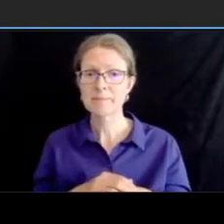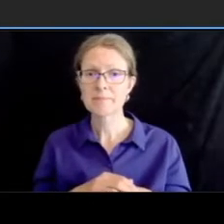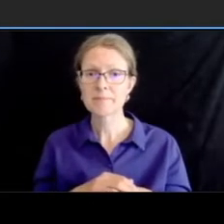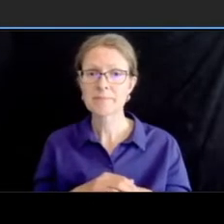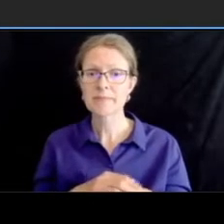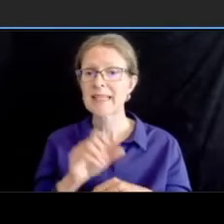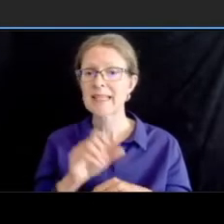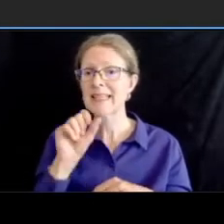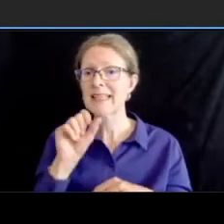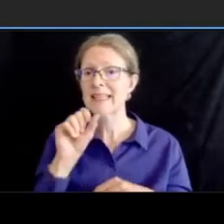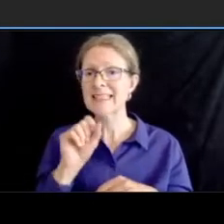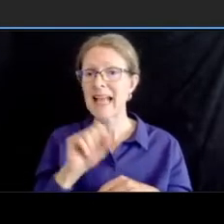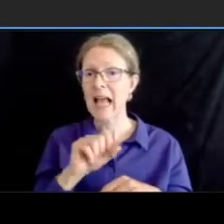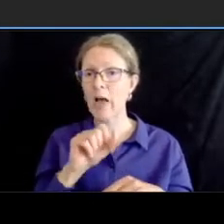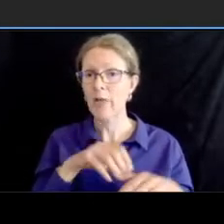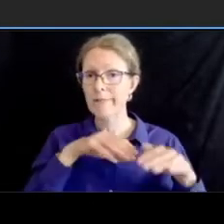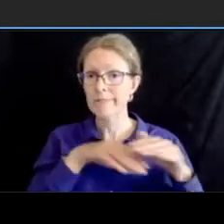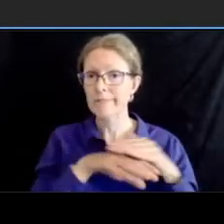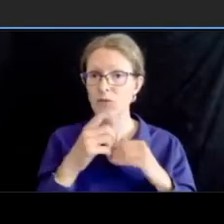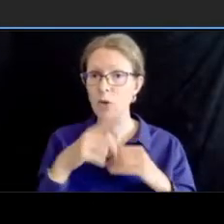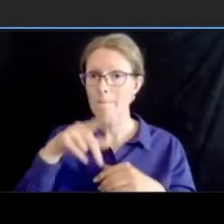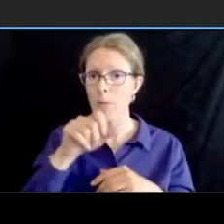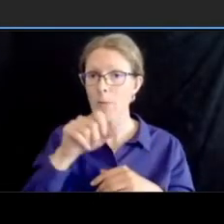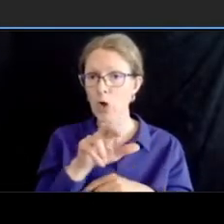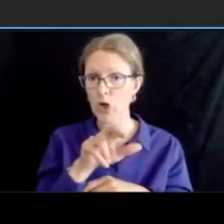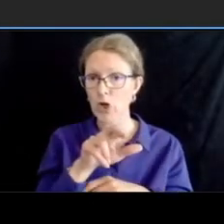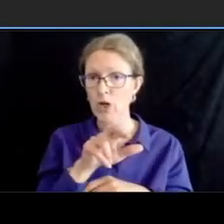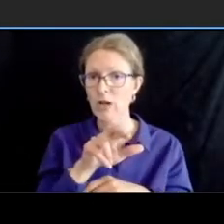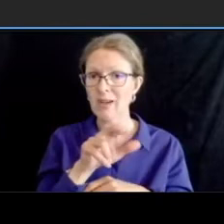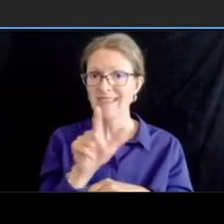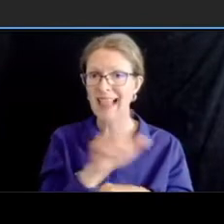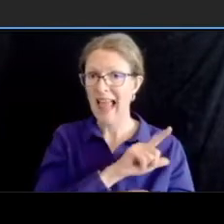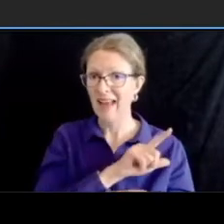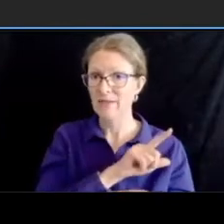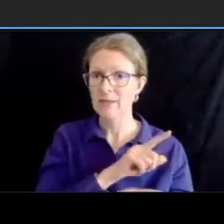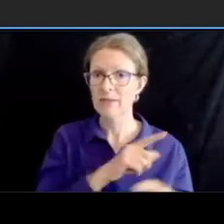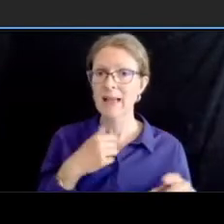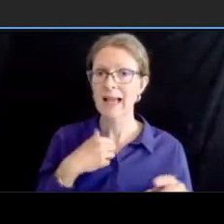we also have a dedicated right turn lane onto porter from moving from south to north